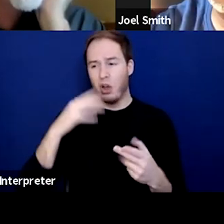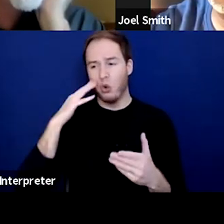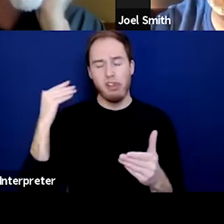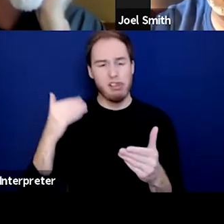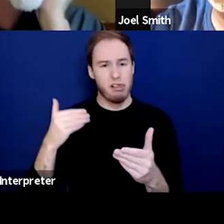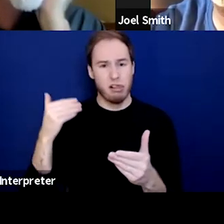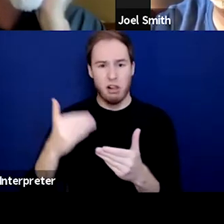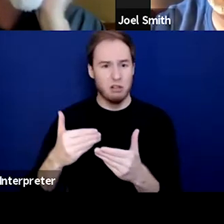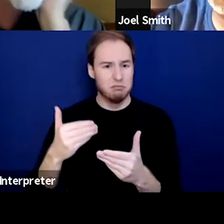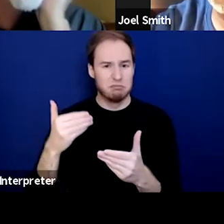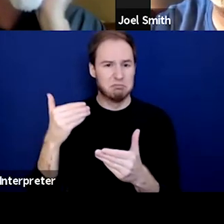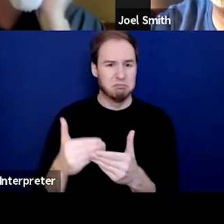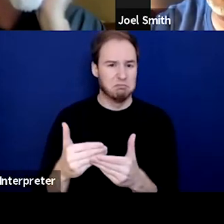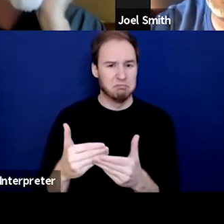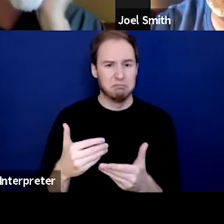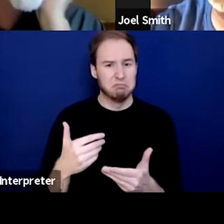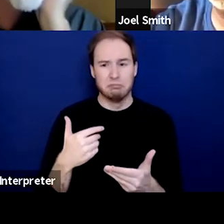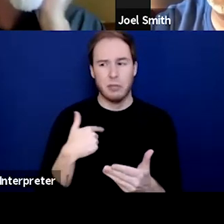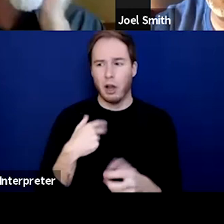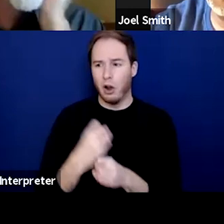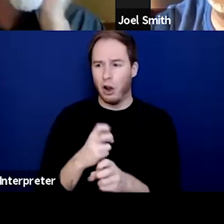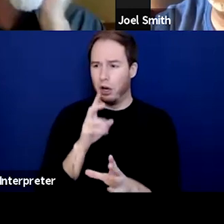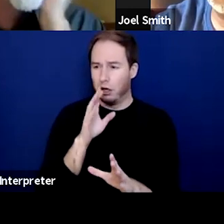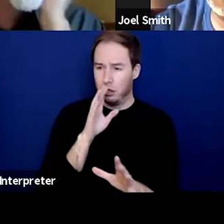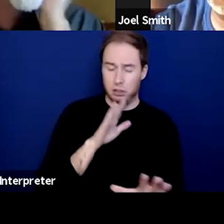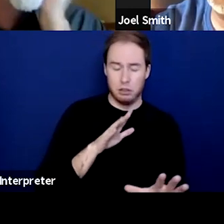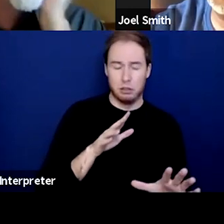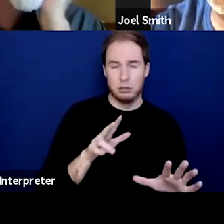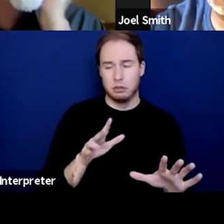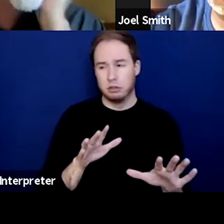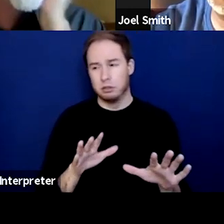I couldn't navigate one foot in front of the other anymore.